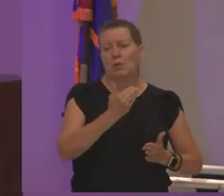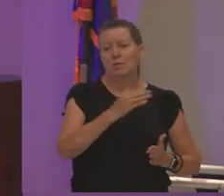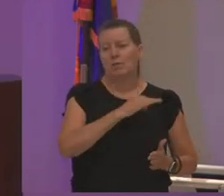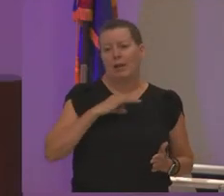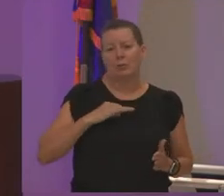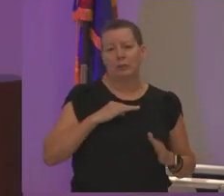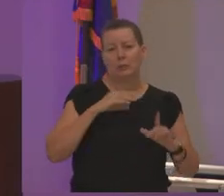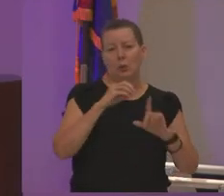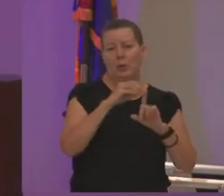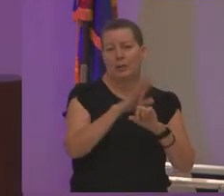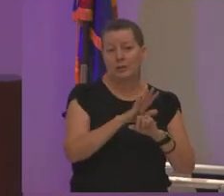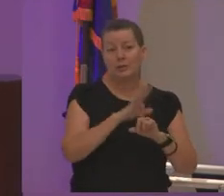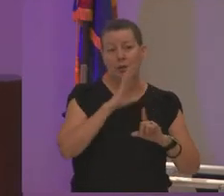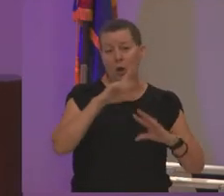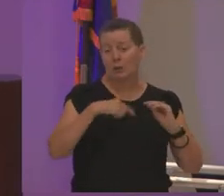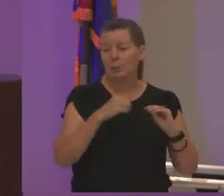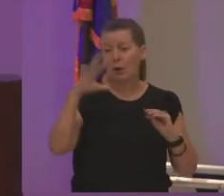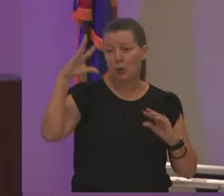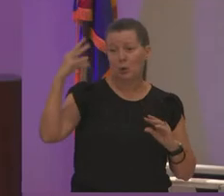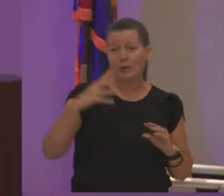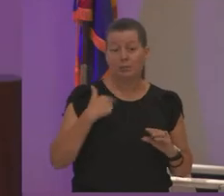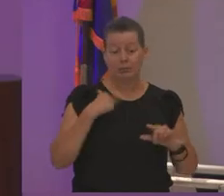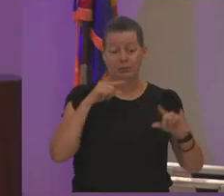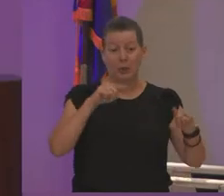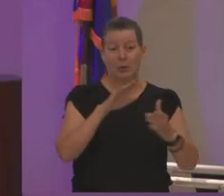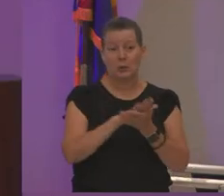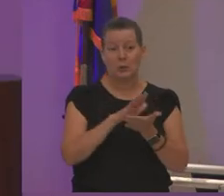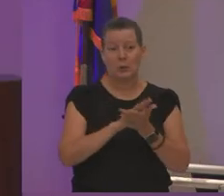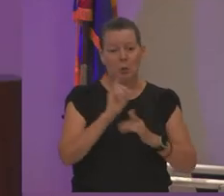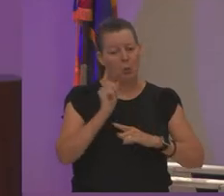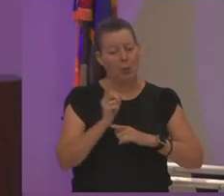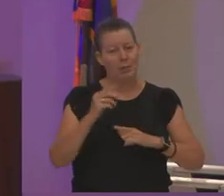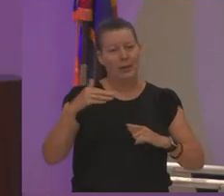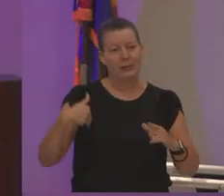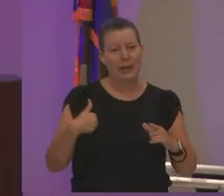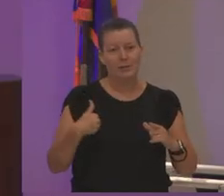about was grace because when i went to school if you were a minute late they locked the door